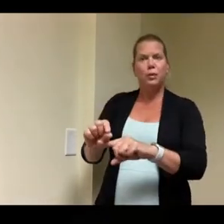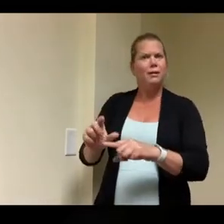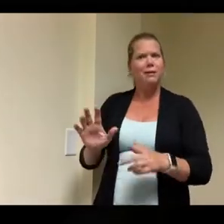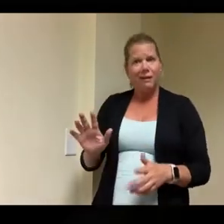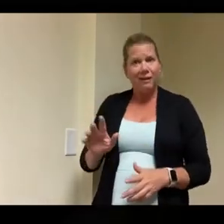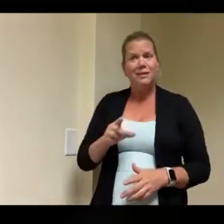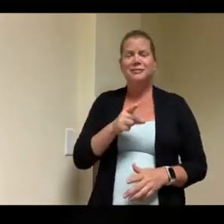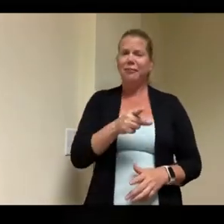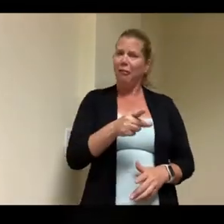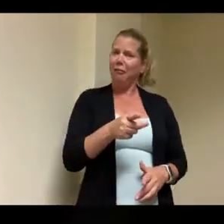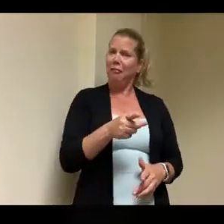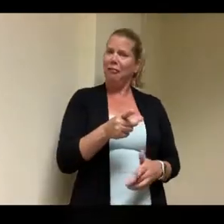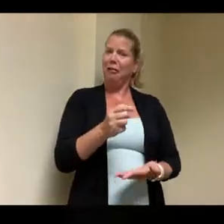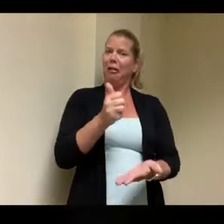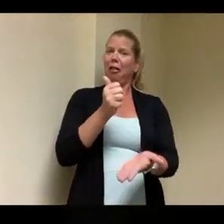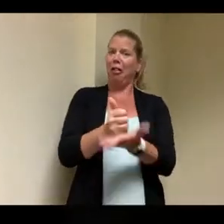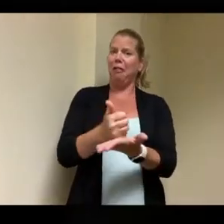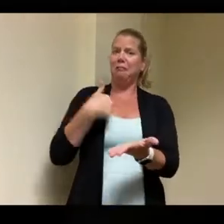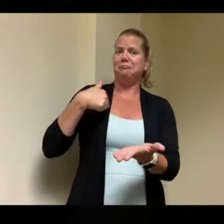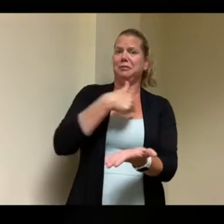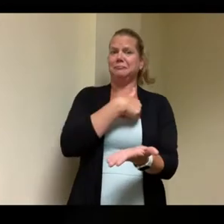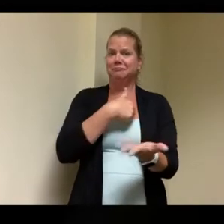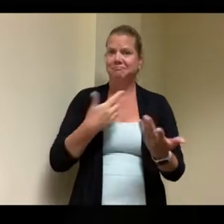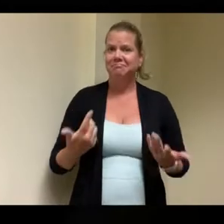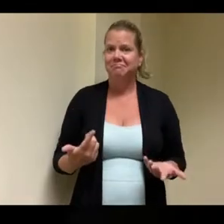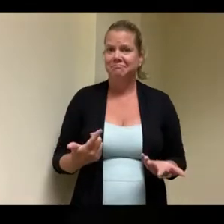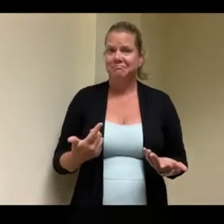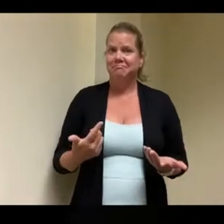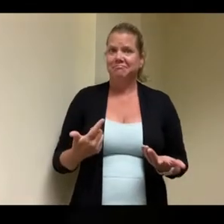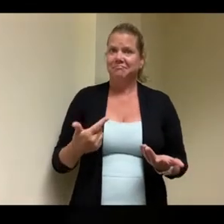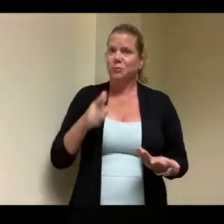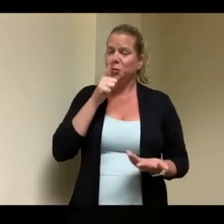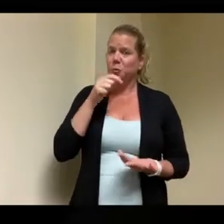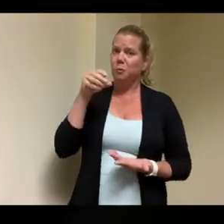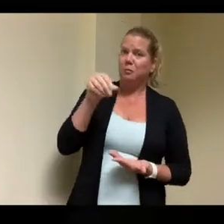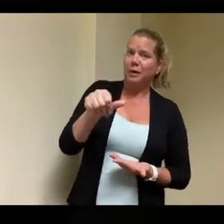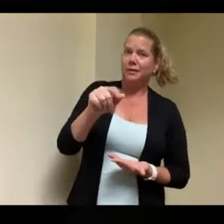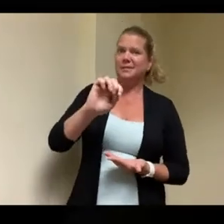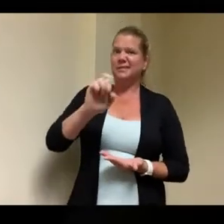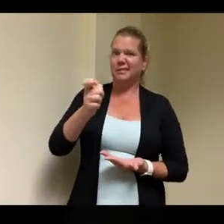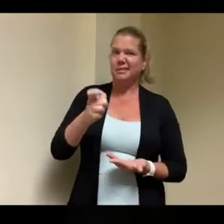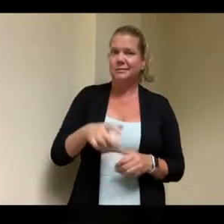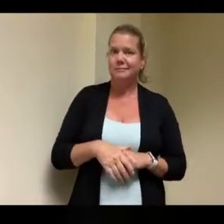is a roof over their head and that's you can't do anything without a home